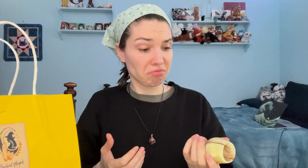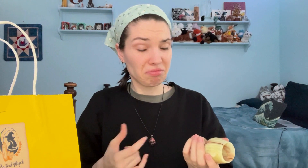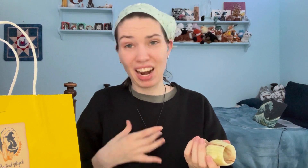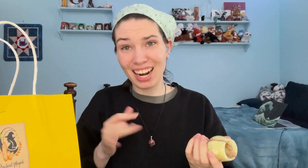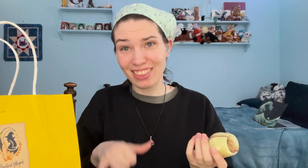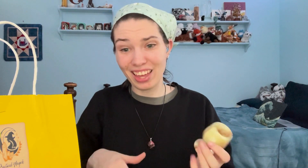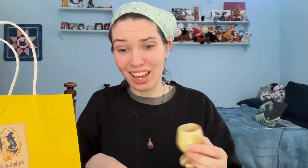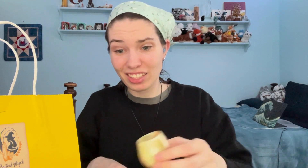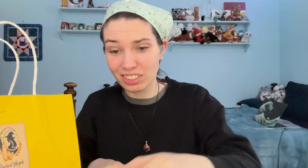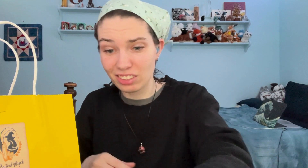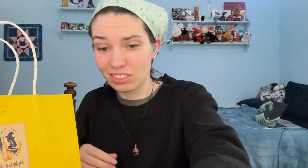I like that!